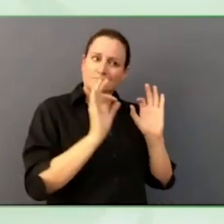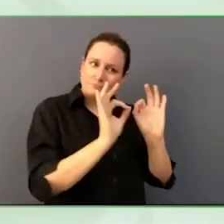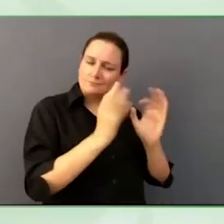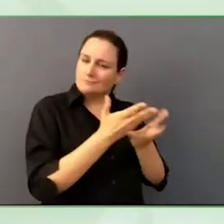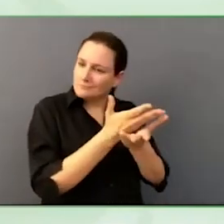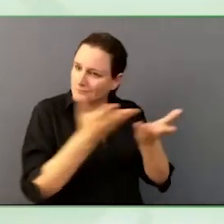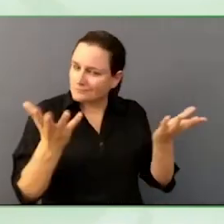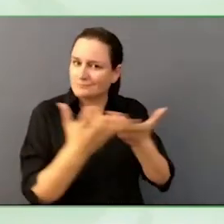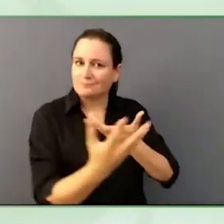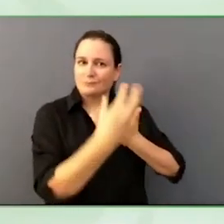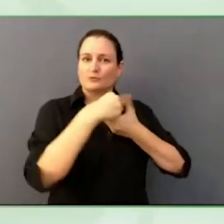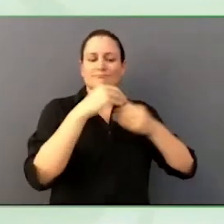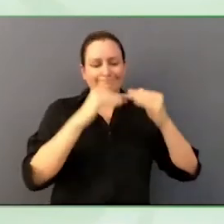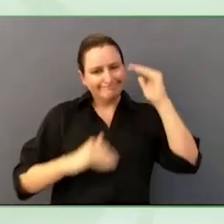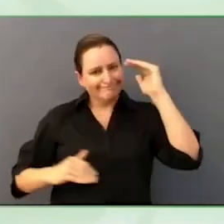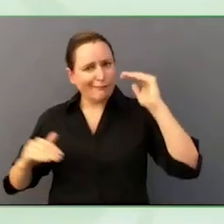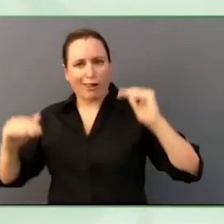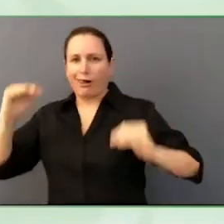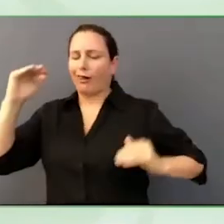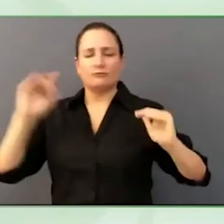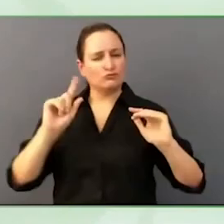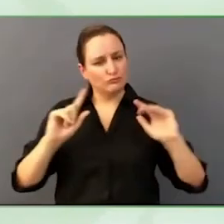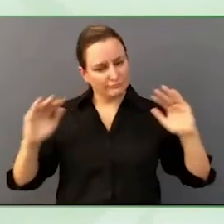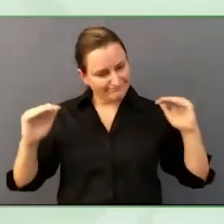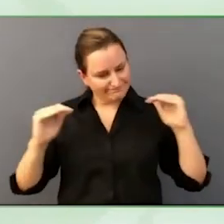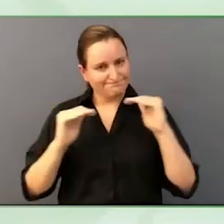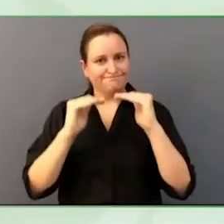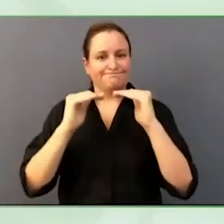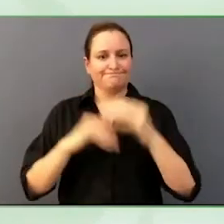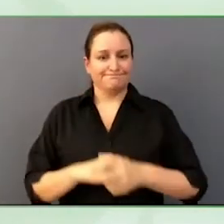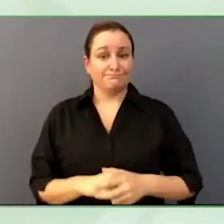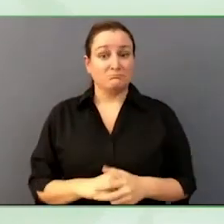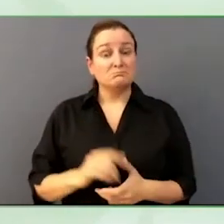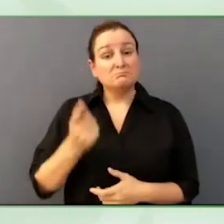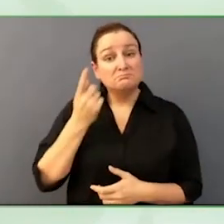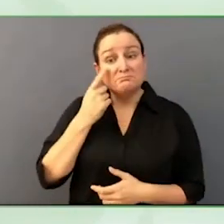as well as introducing maybe assistive technologies, reviewing